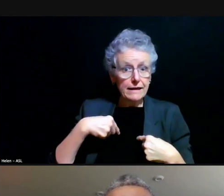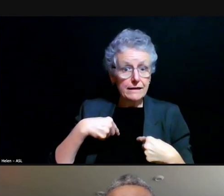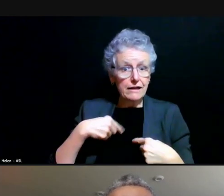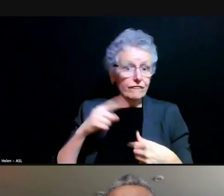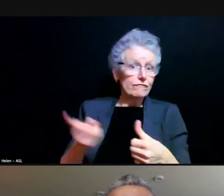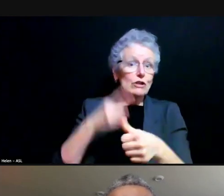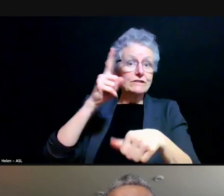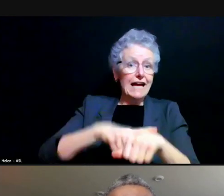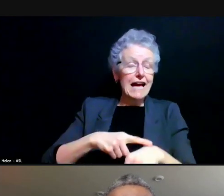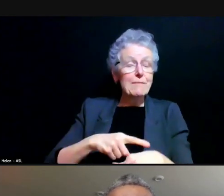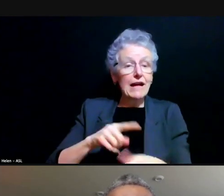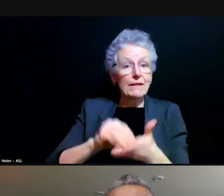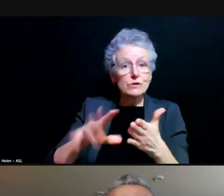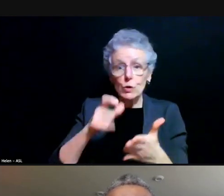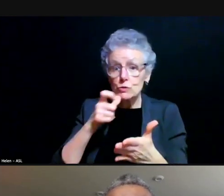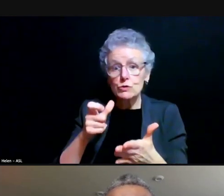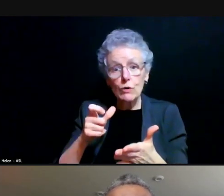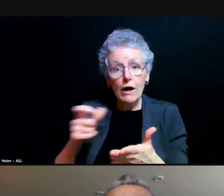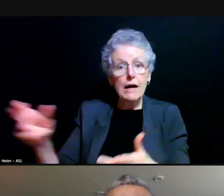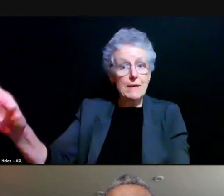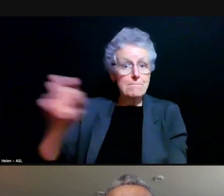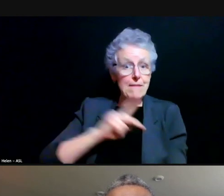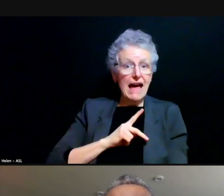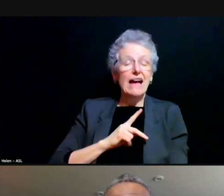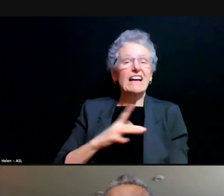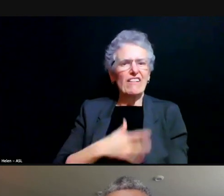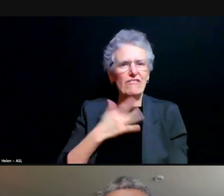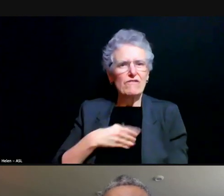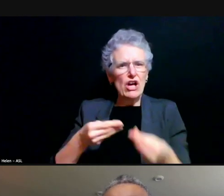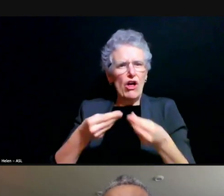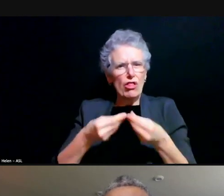have a lot of, of loss and grief to process.